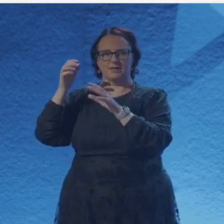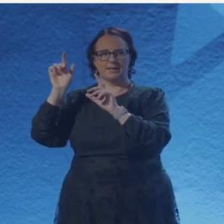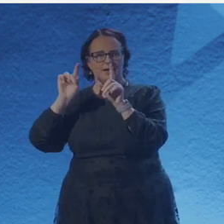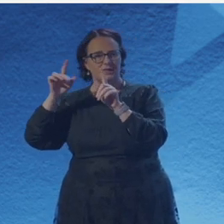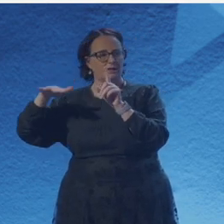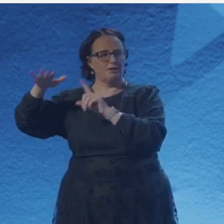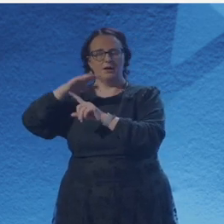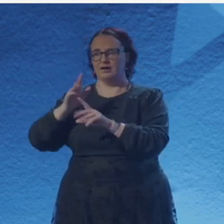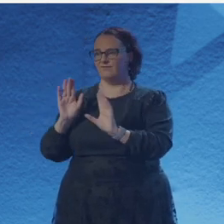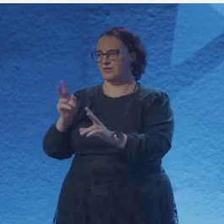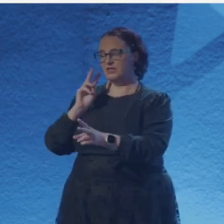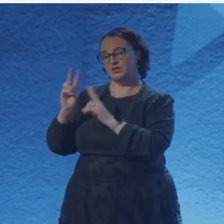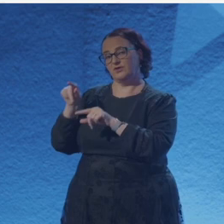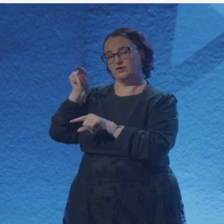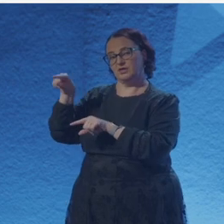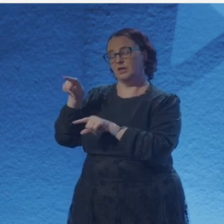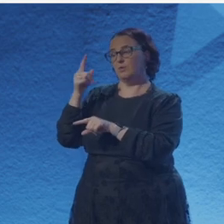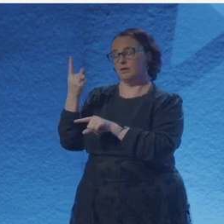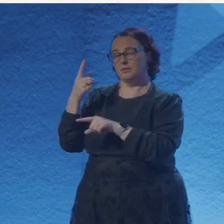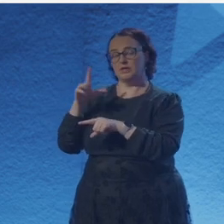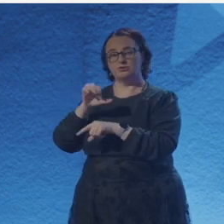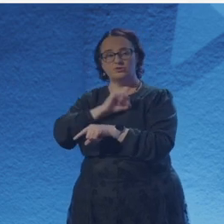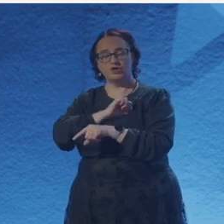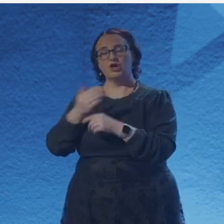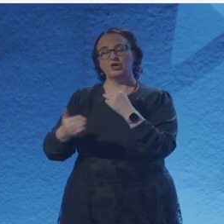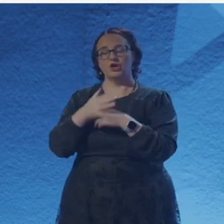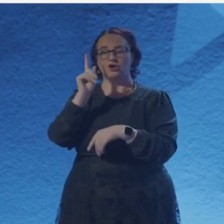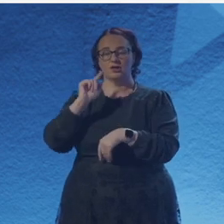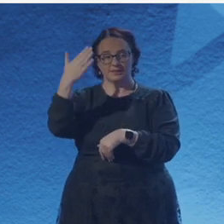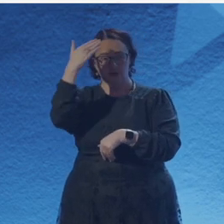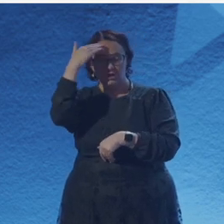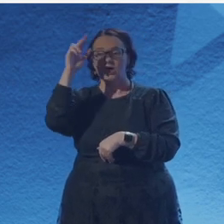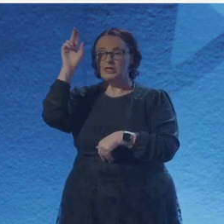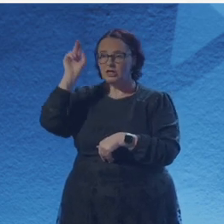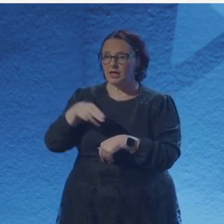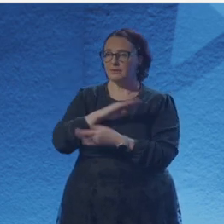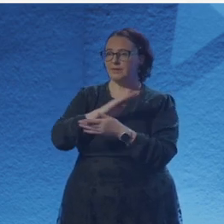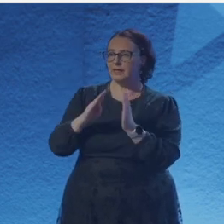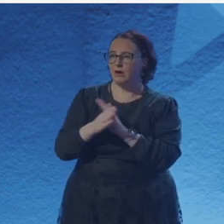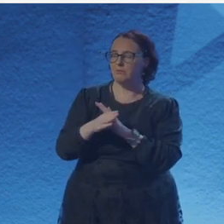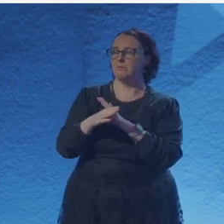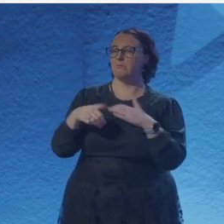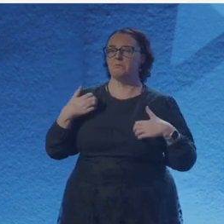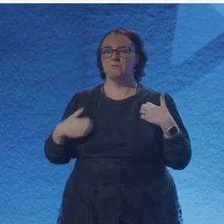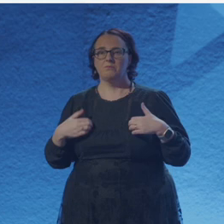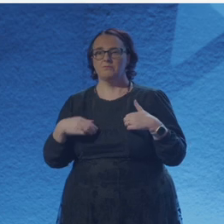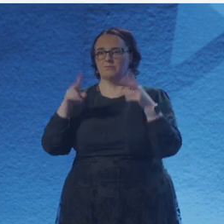The first one is Oracle, which is inspired by Linda Hughes. Some people might recognize her from Met Éireann and she does the weather